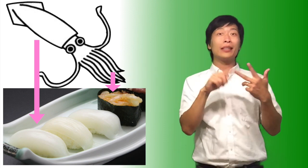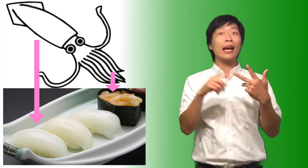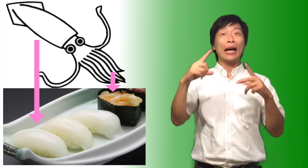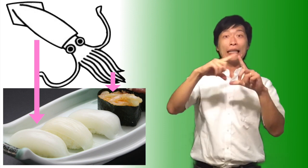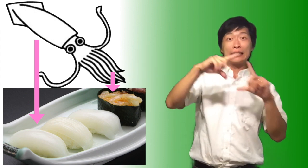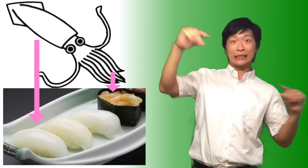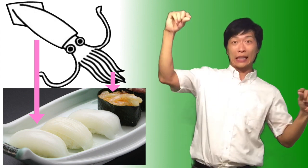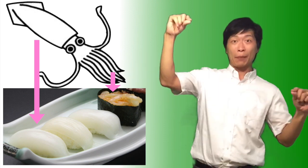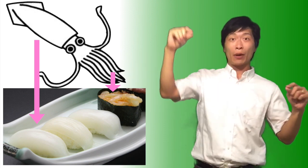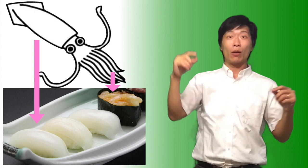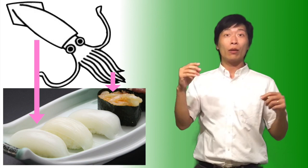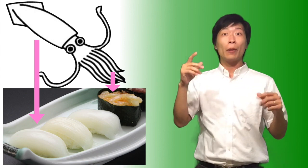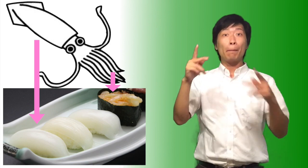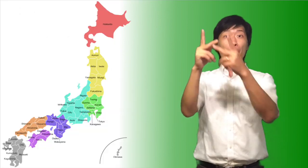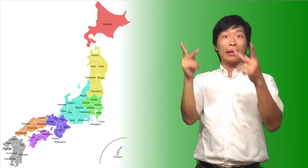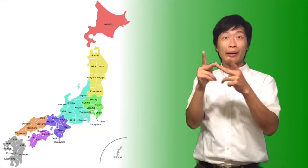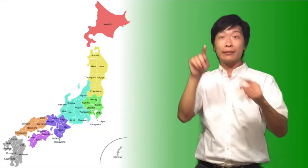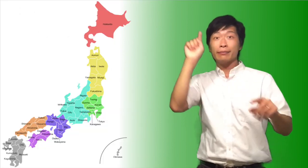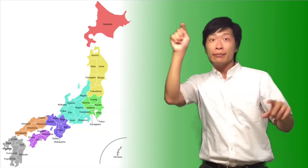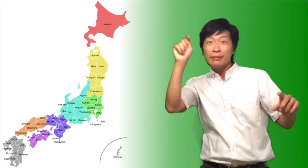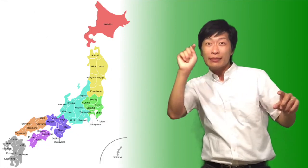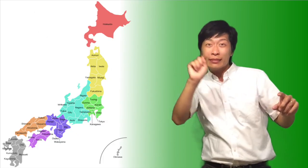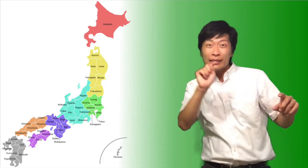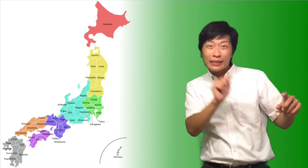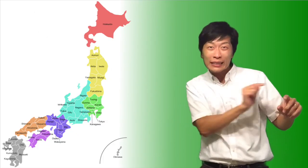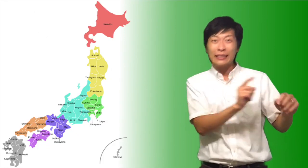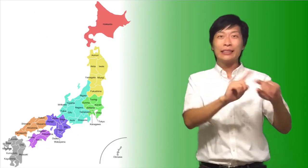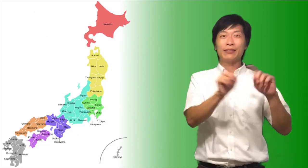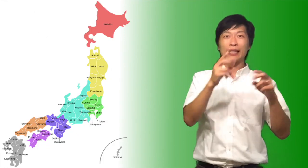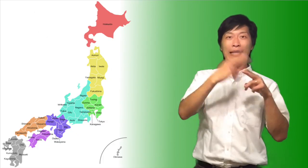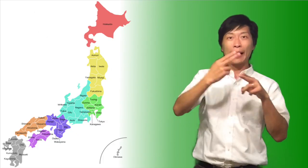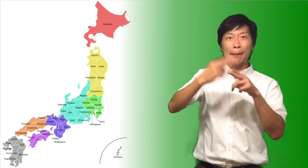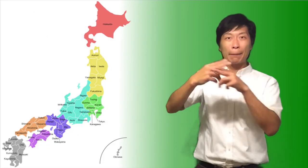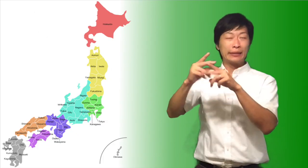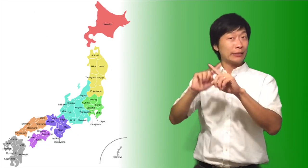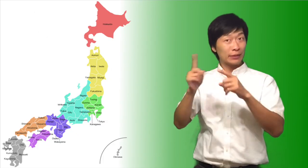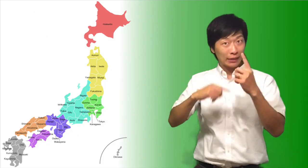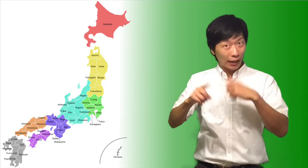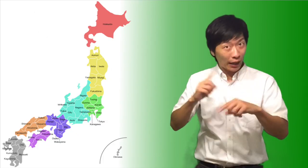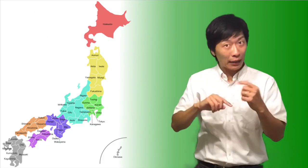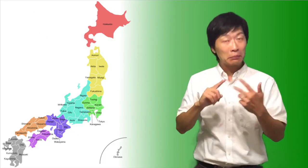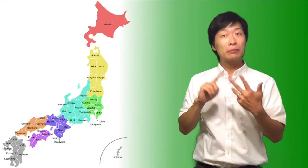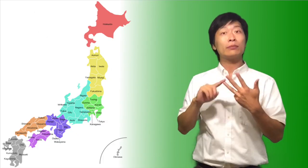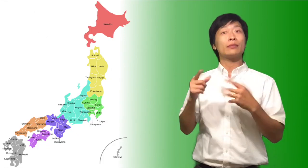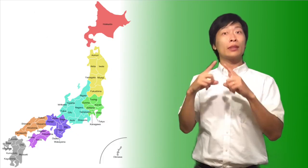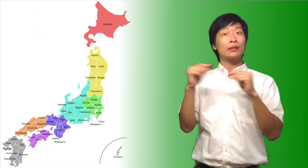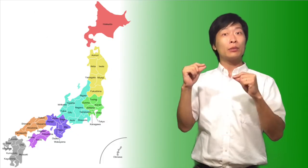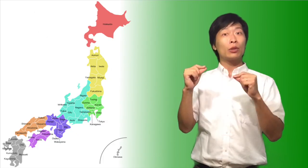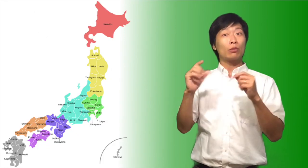Also learn the different Prefectures and Cities in Japan.